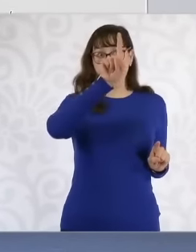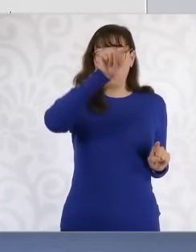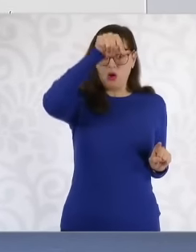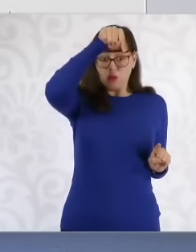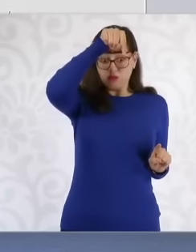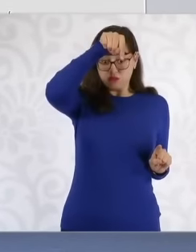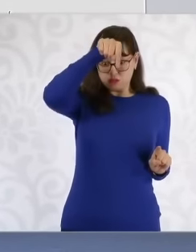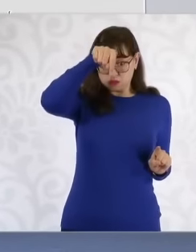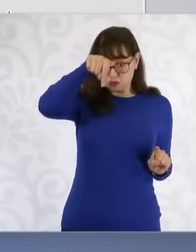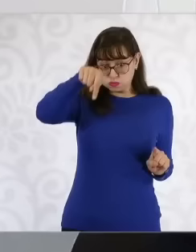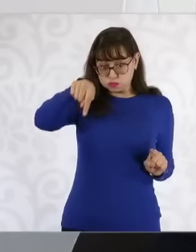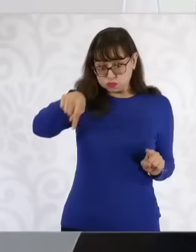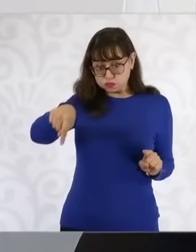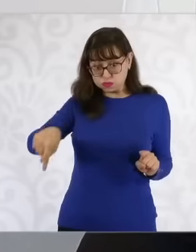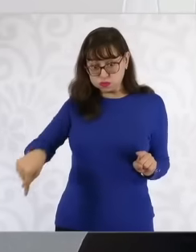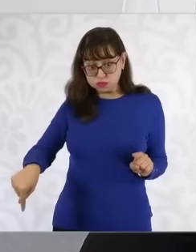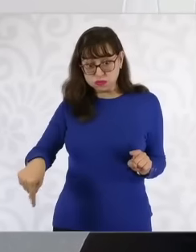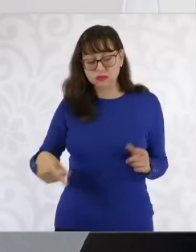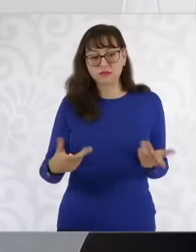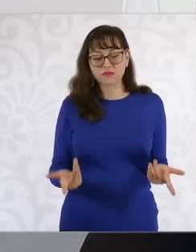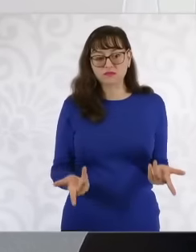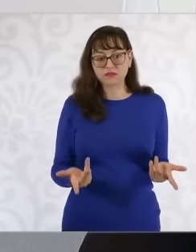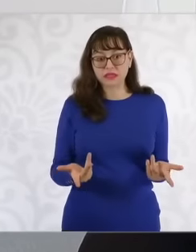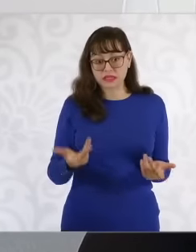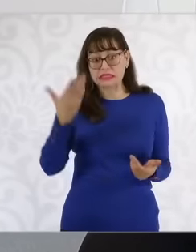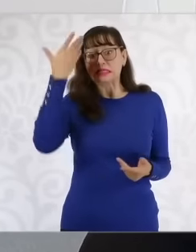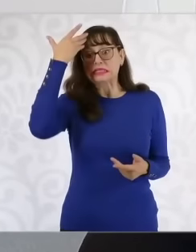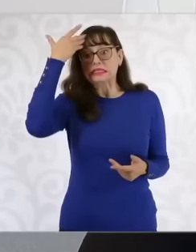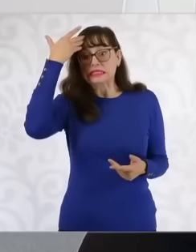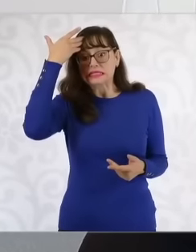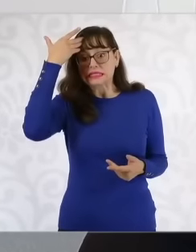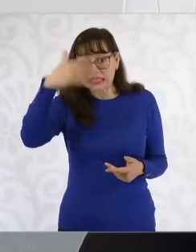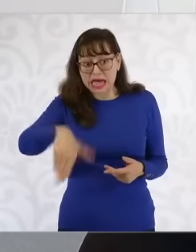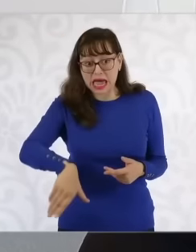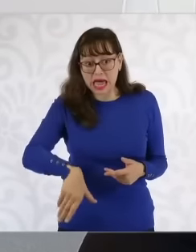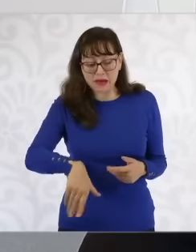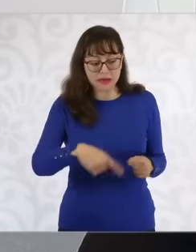mathematician knows that this slope is negative and this slope is